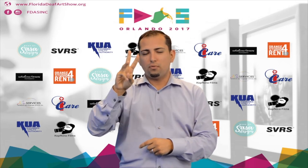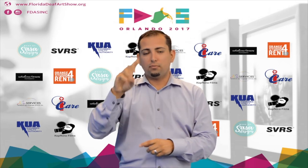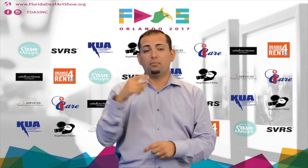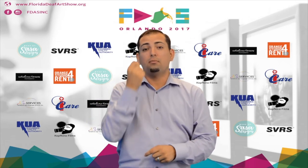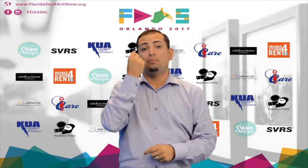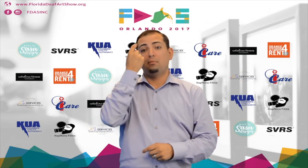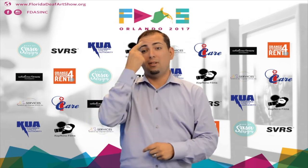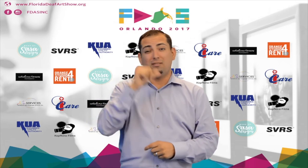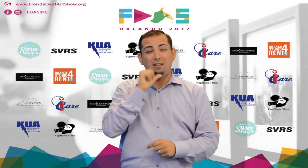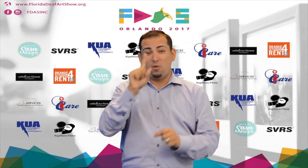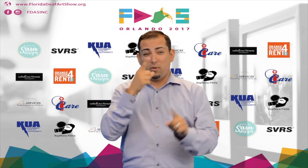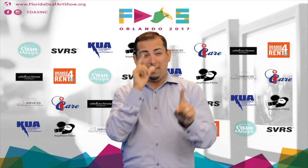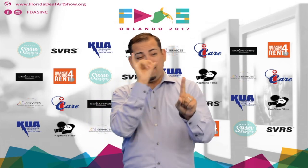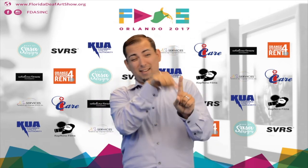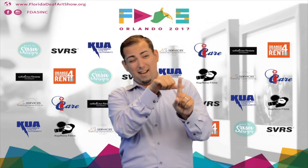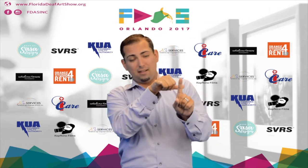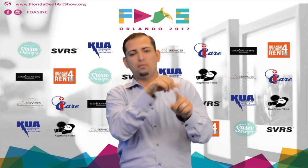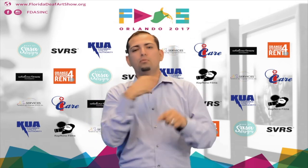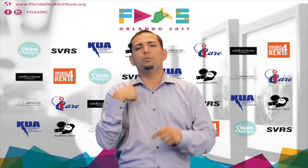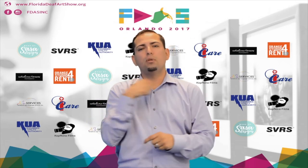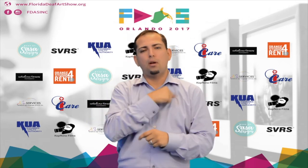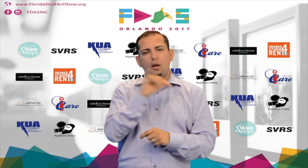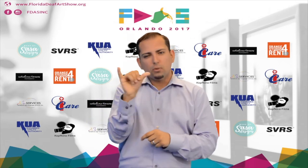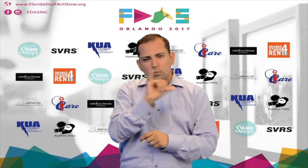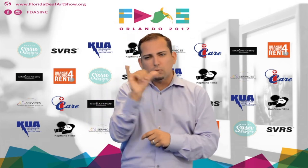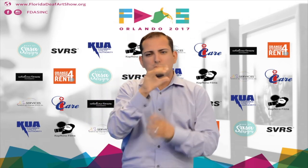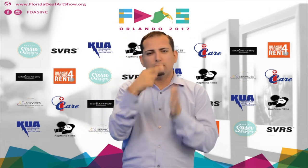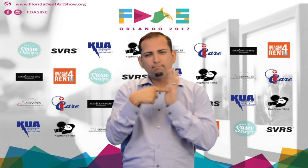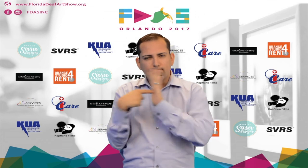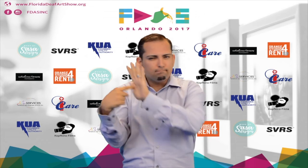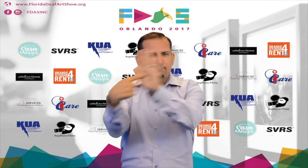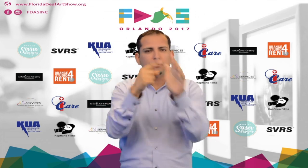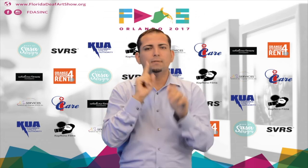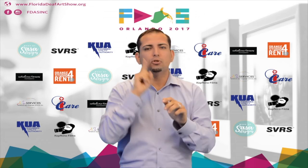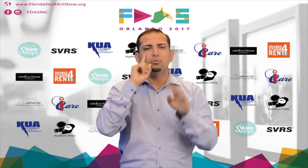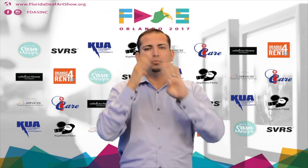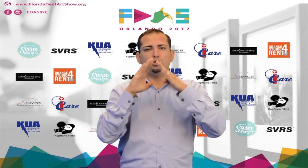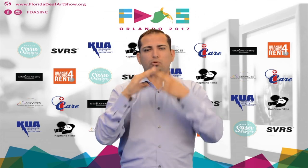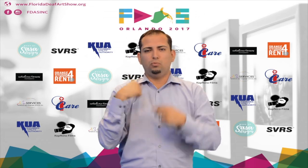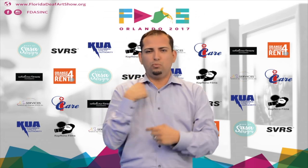Not only that we also show our deaf communities